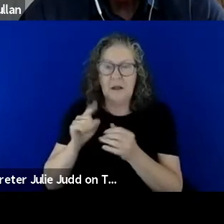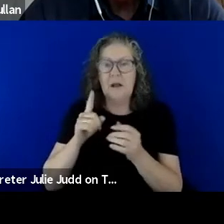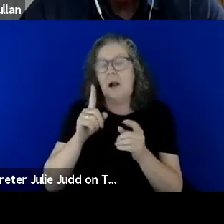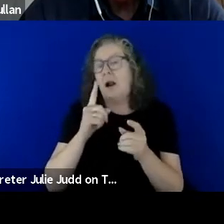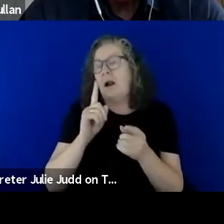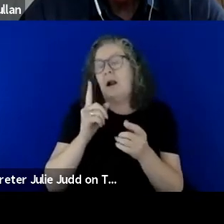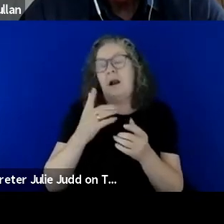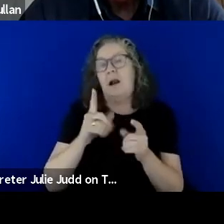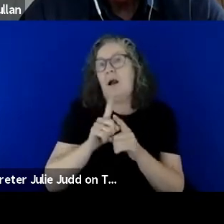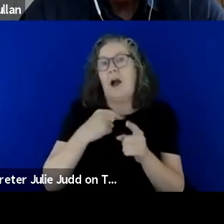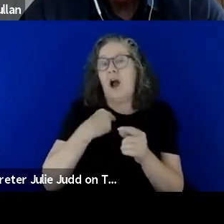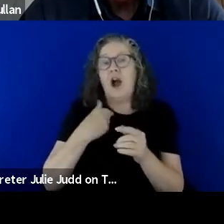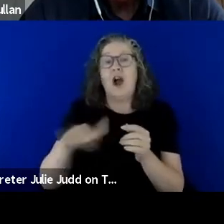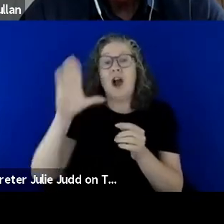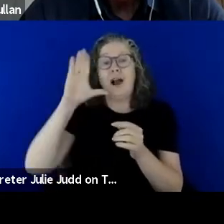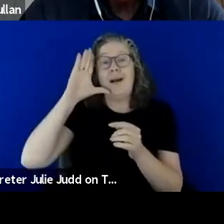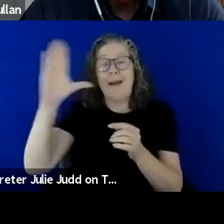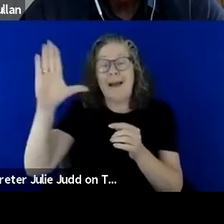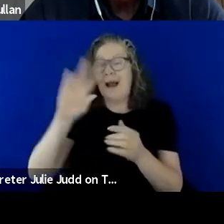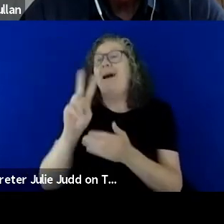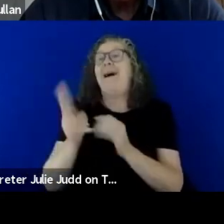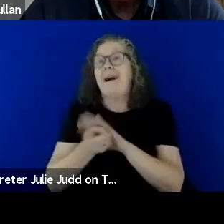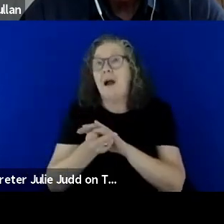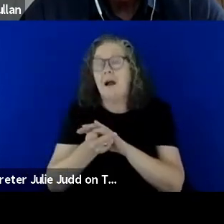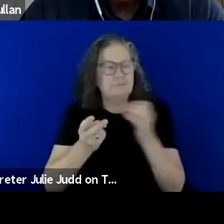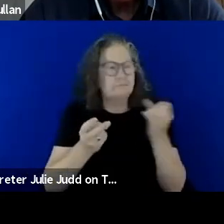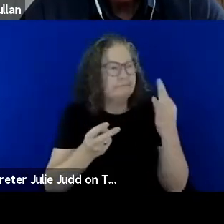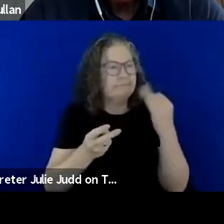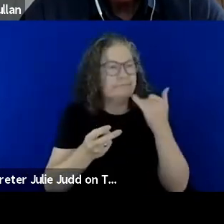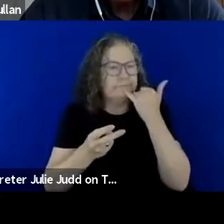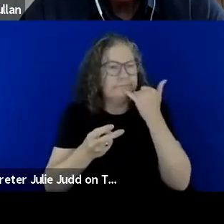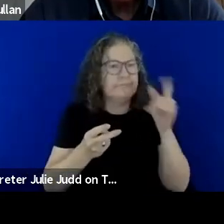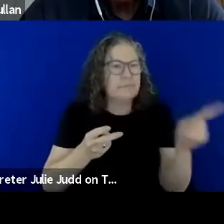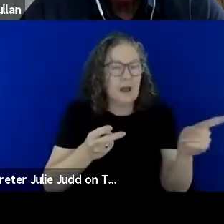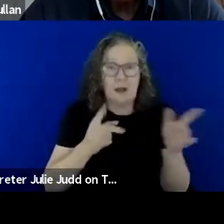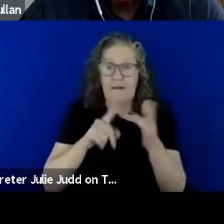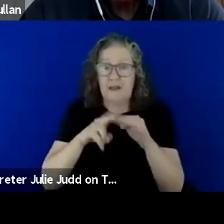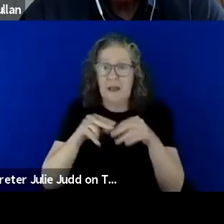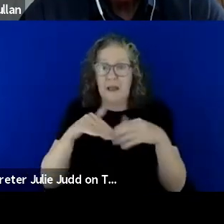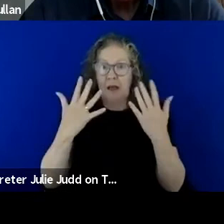and I haven't had my phone, so if anything happened during that time, it just made me think about,